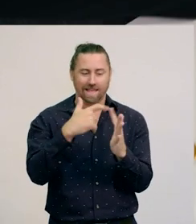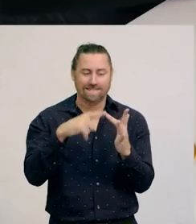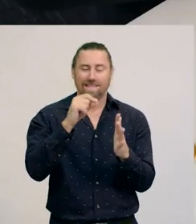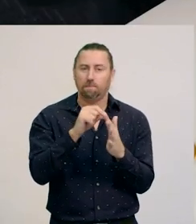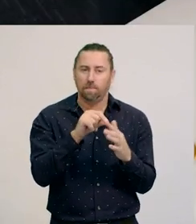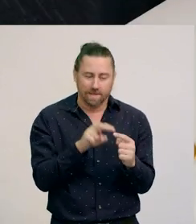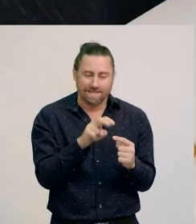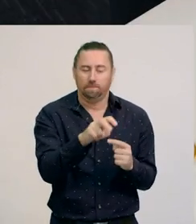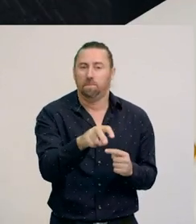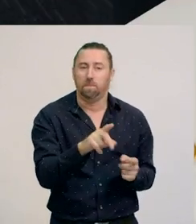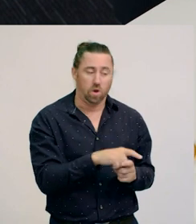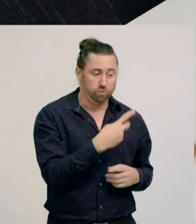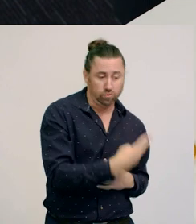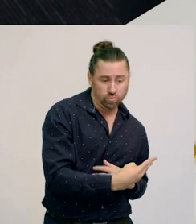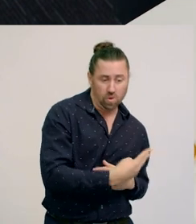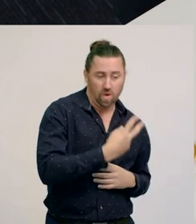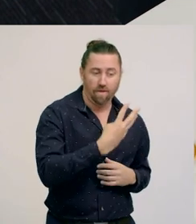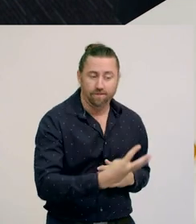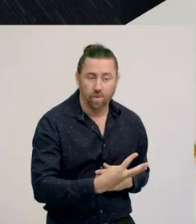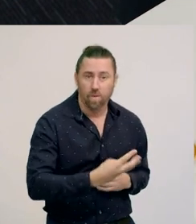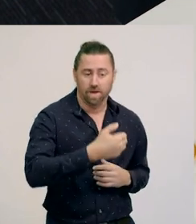Two, four, six, eight.